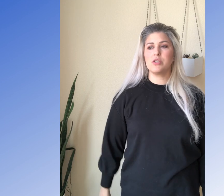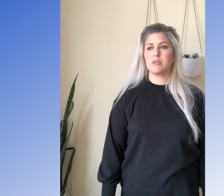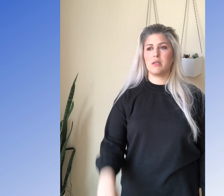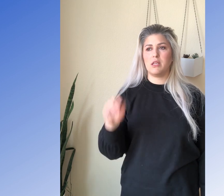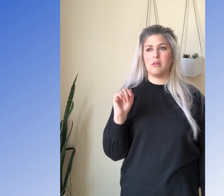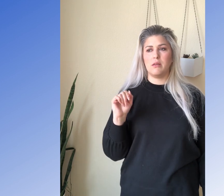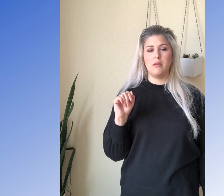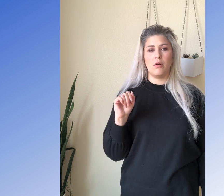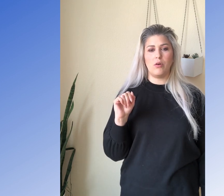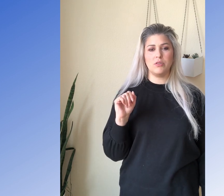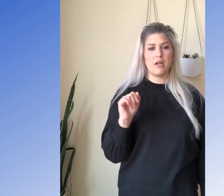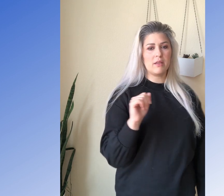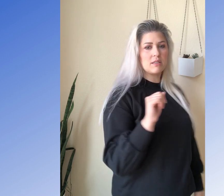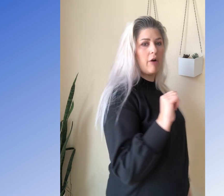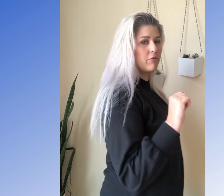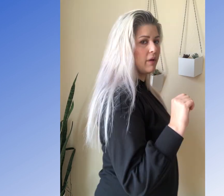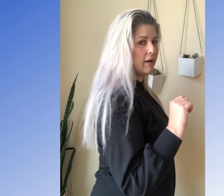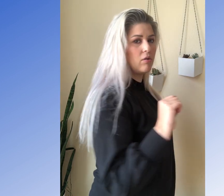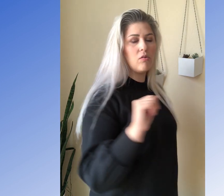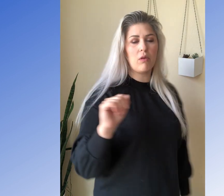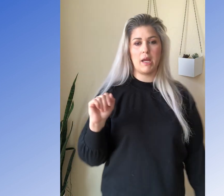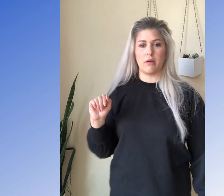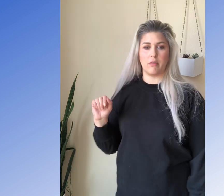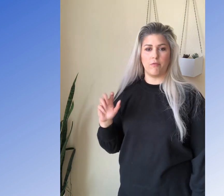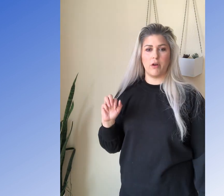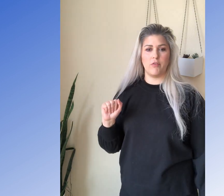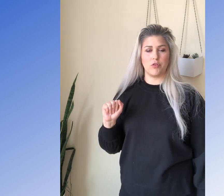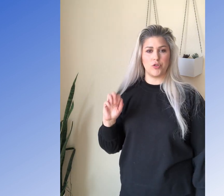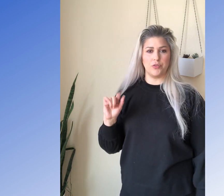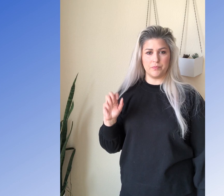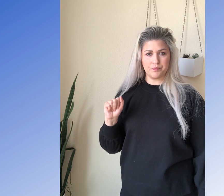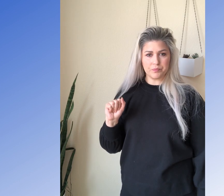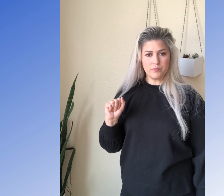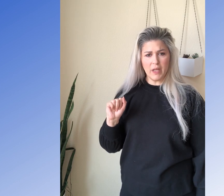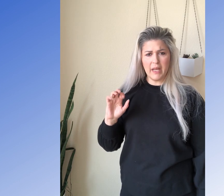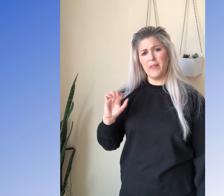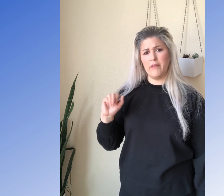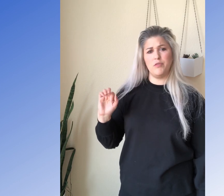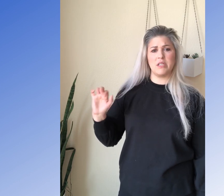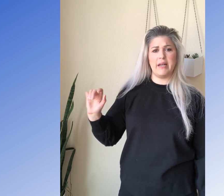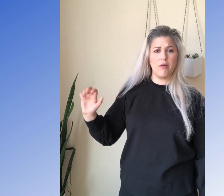Just hold it at this comfortable angle right here in front of your shoulder. Hey. And then if you slide out,